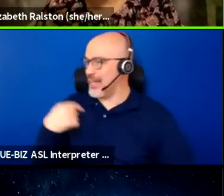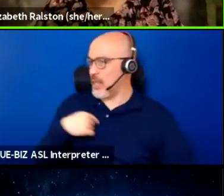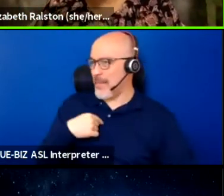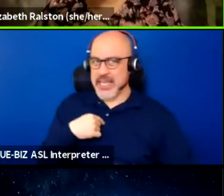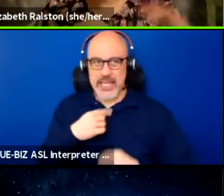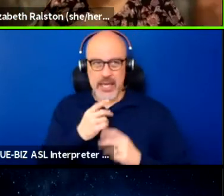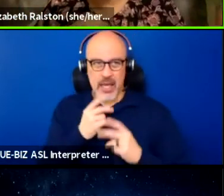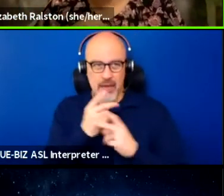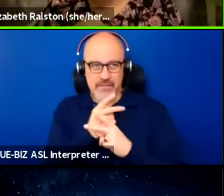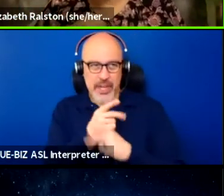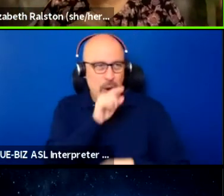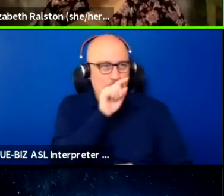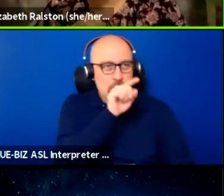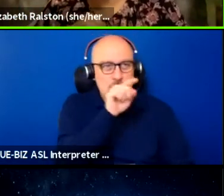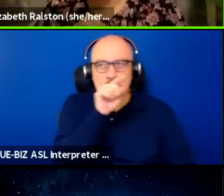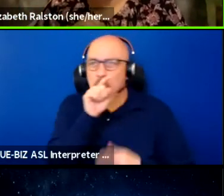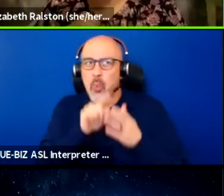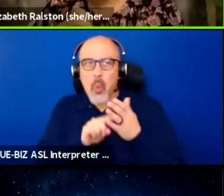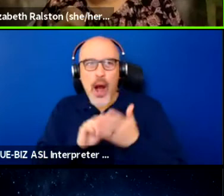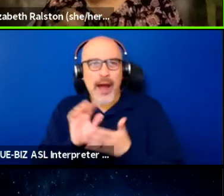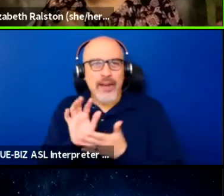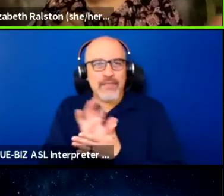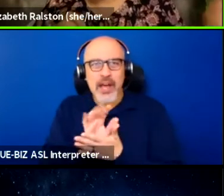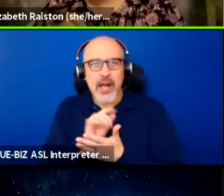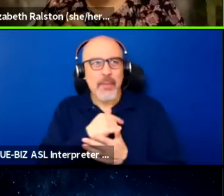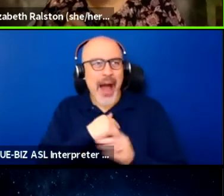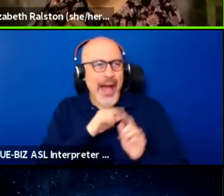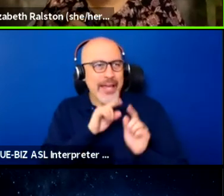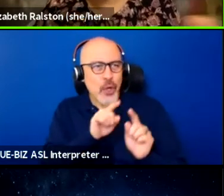which firms I can go to that have captions,